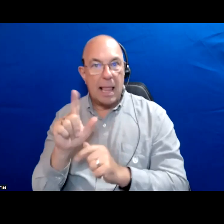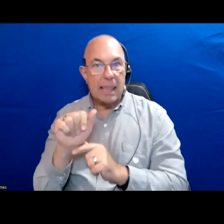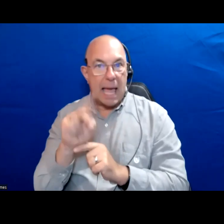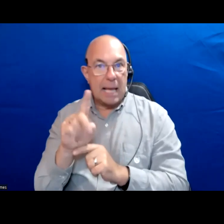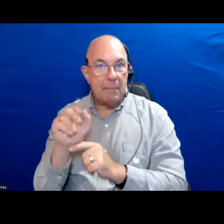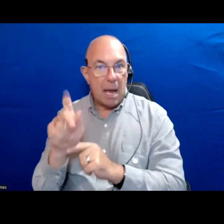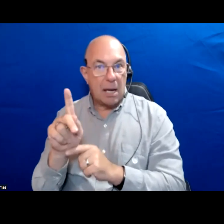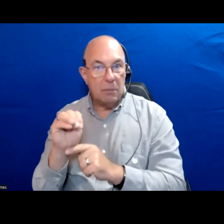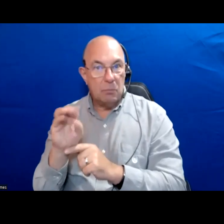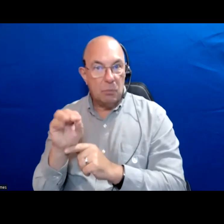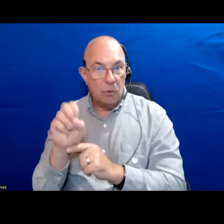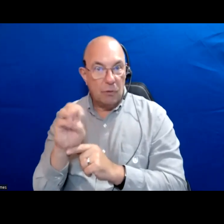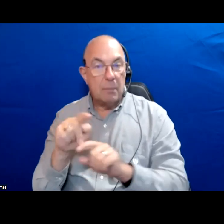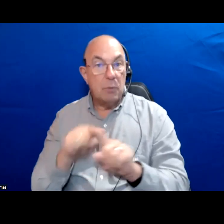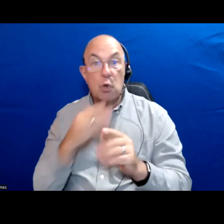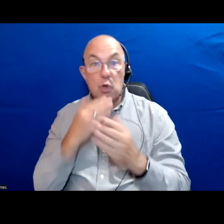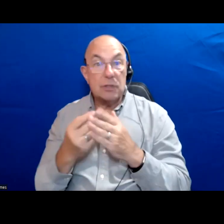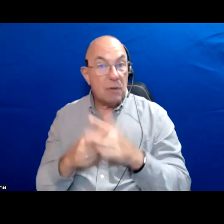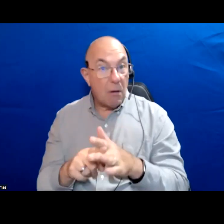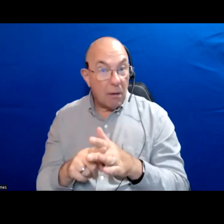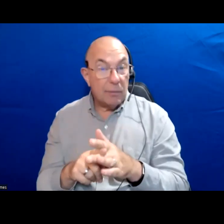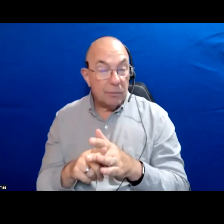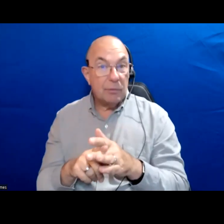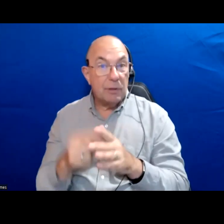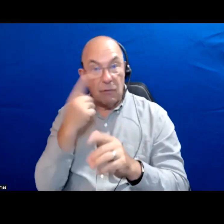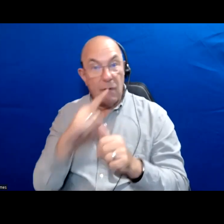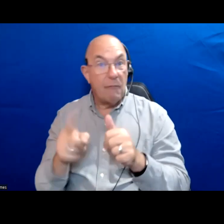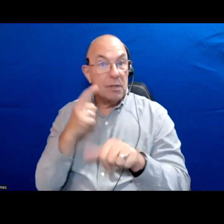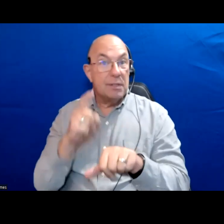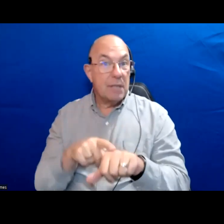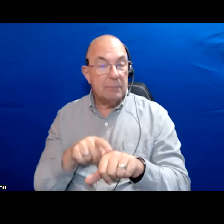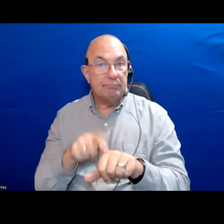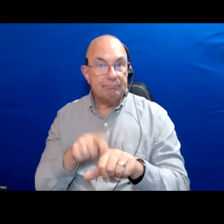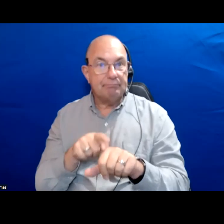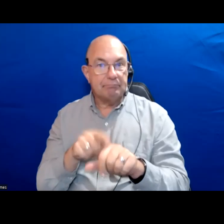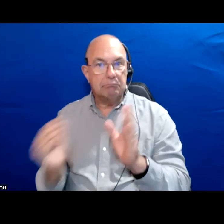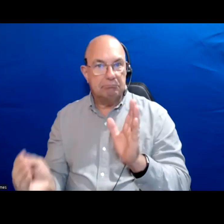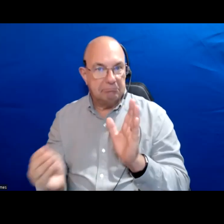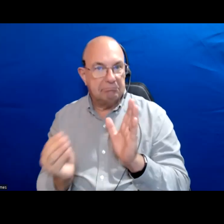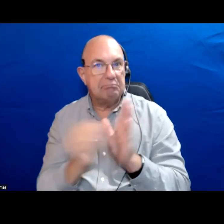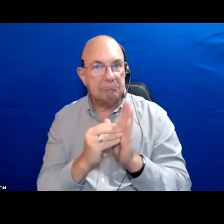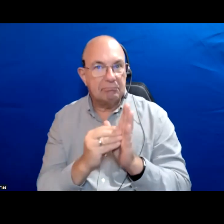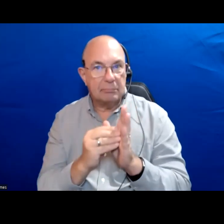But still a good start and I think for the first time really putting this on the map